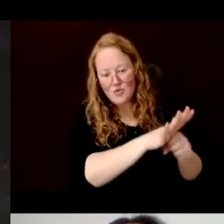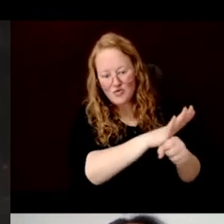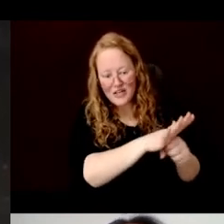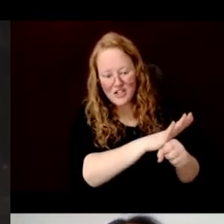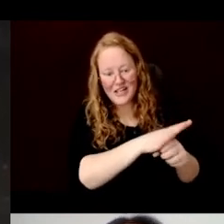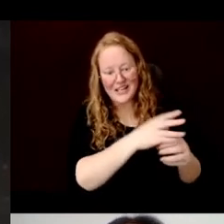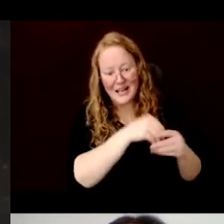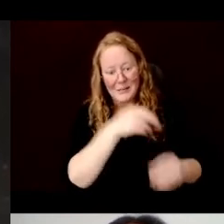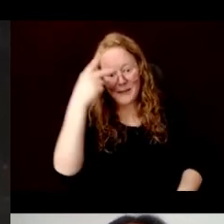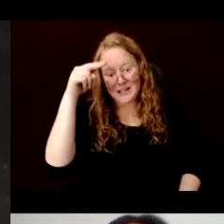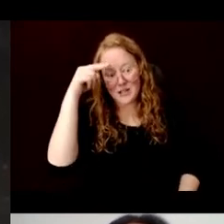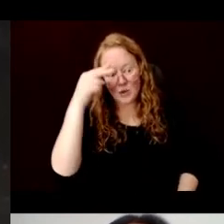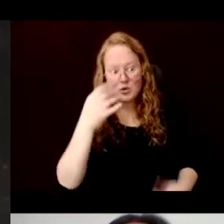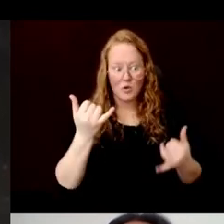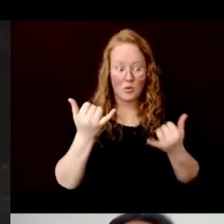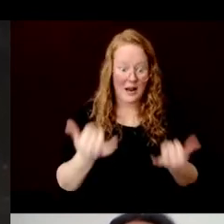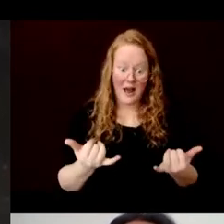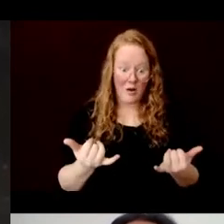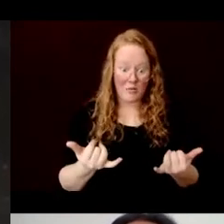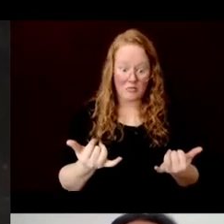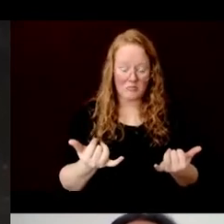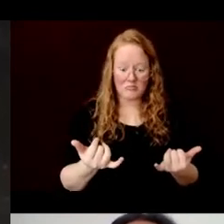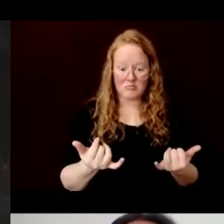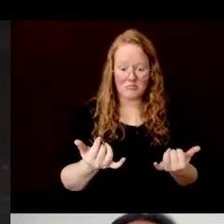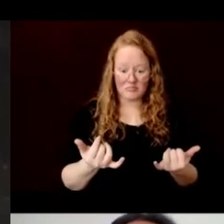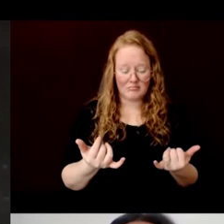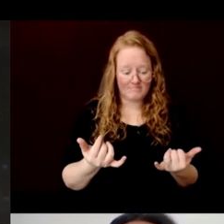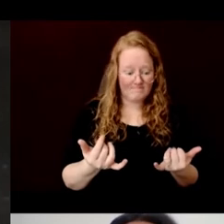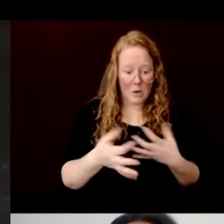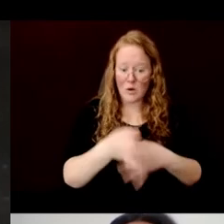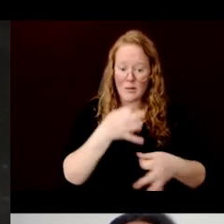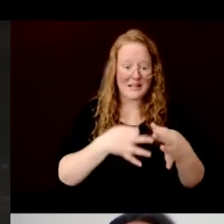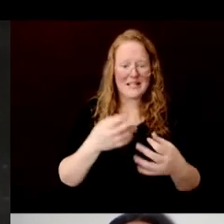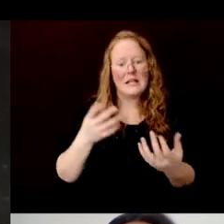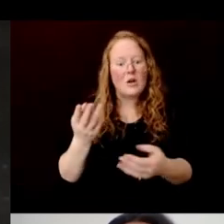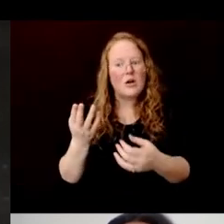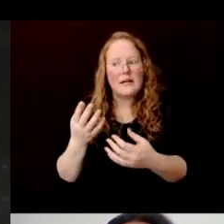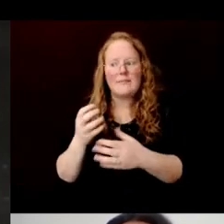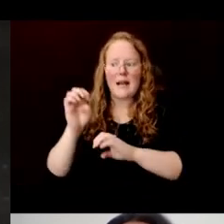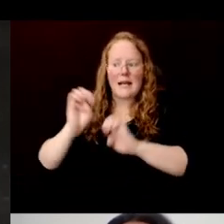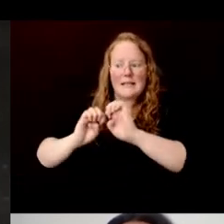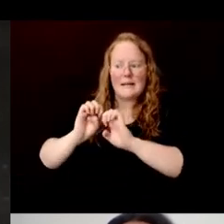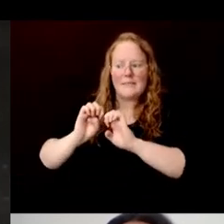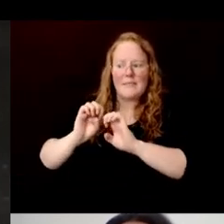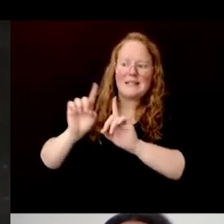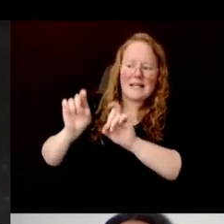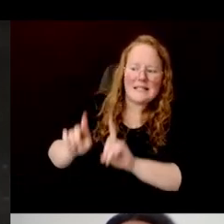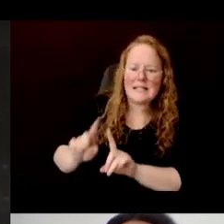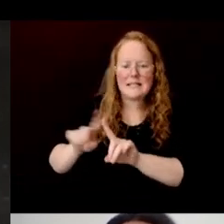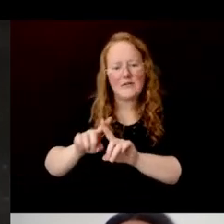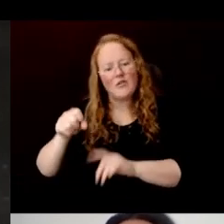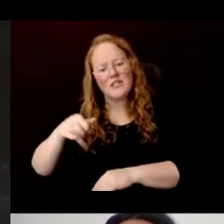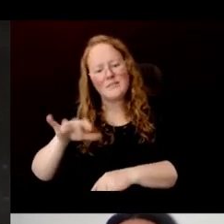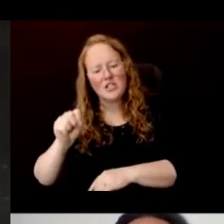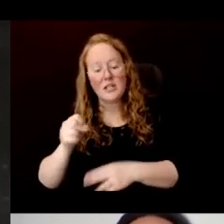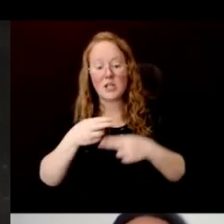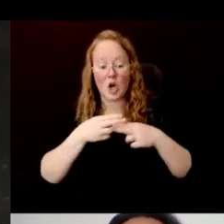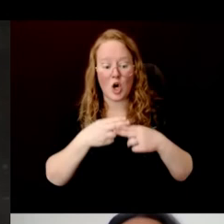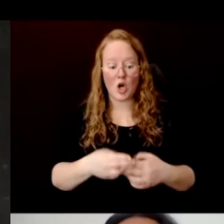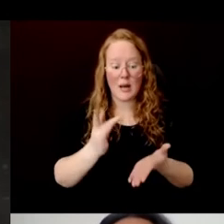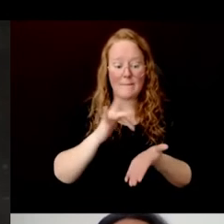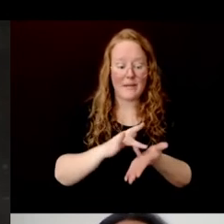Now they have transitioned to using and experimenting with other species, like one called Metal Tree or Trema.